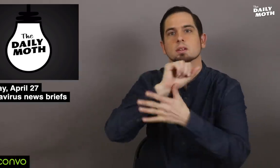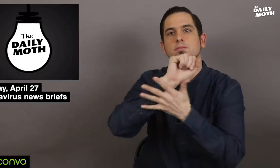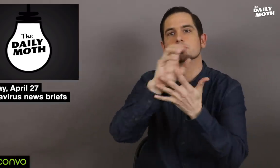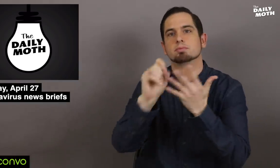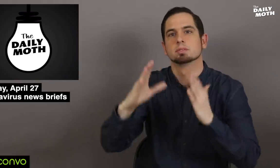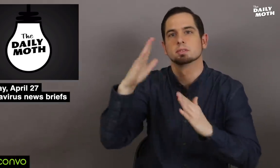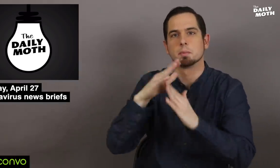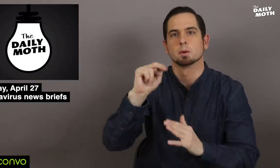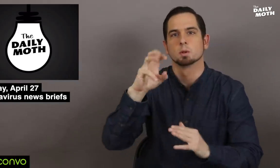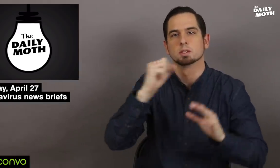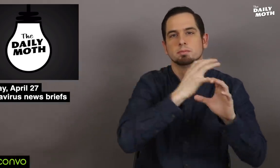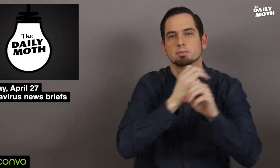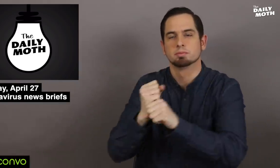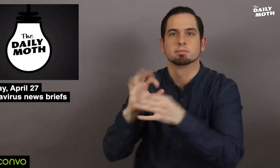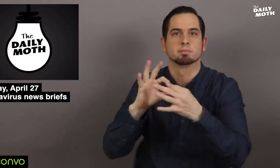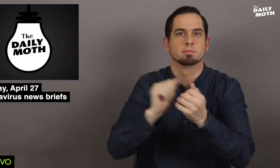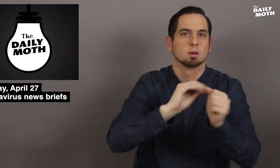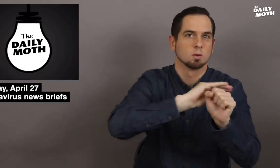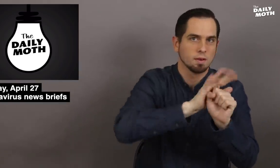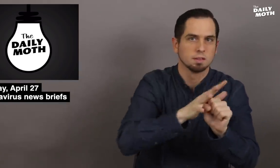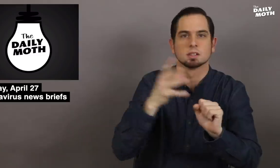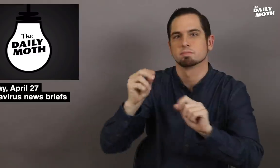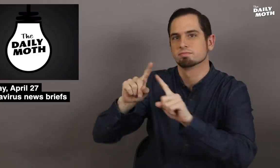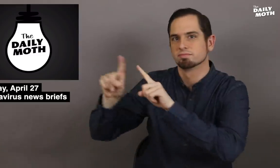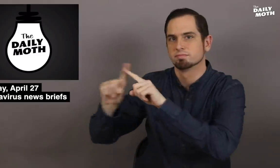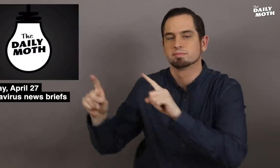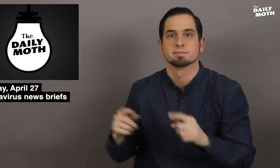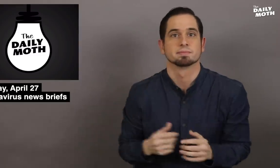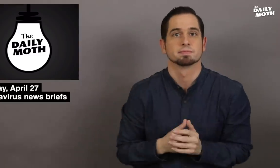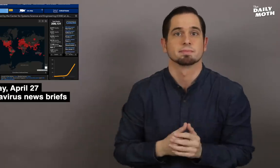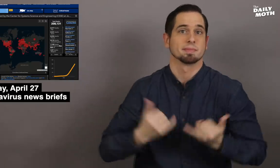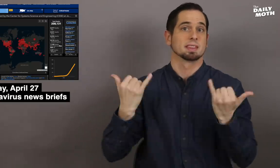Here are coronavirus and top news briefs.